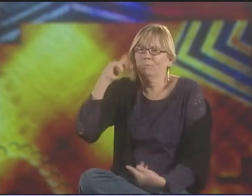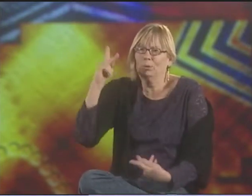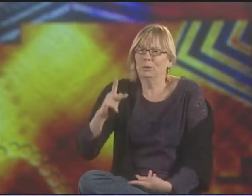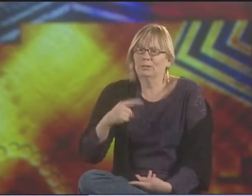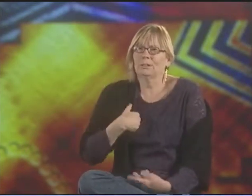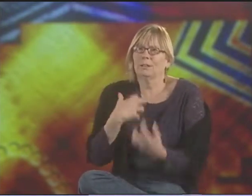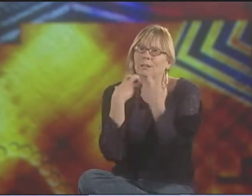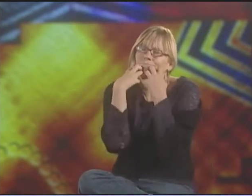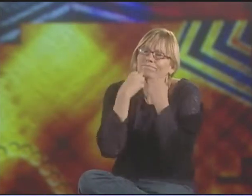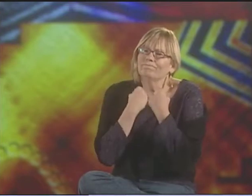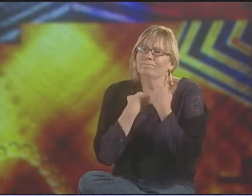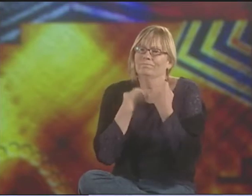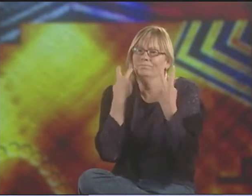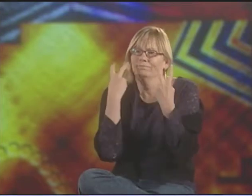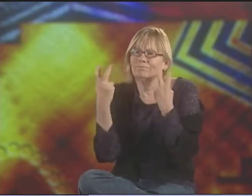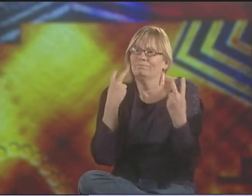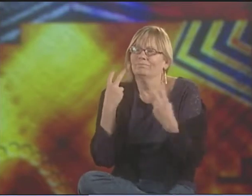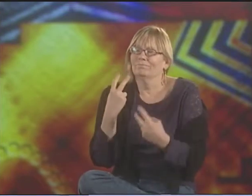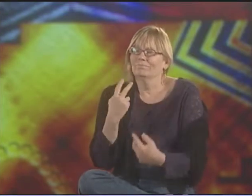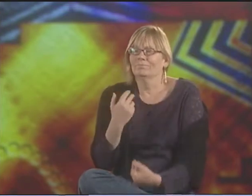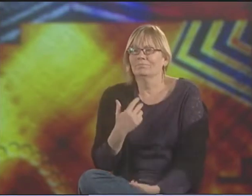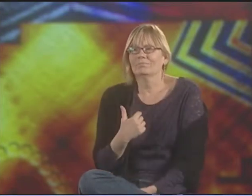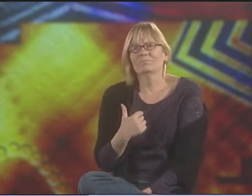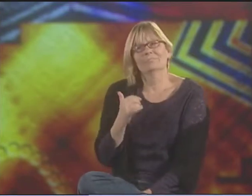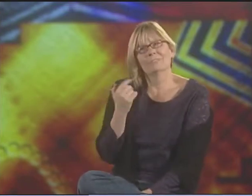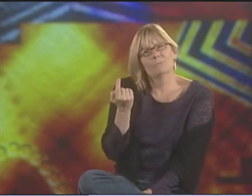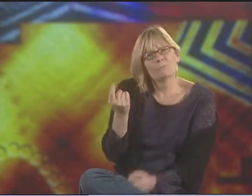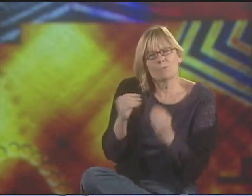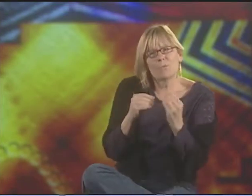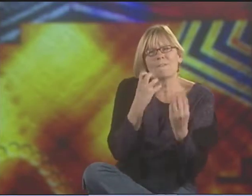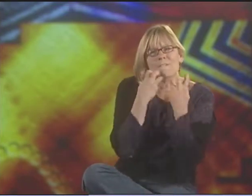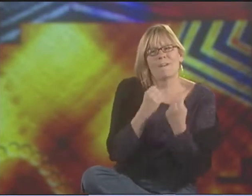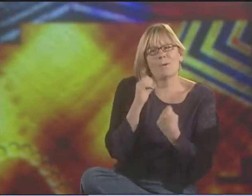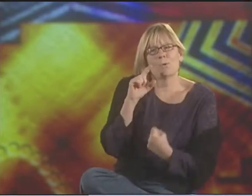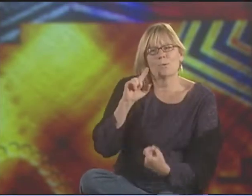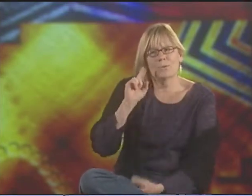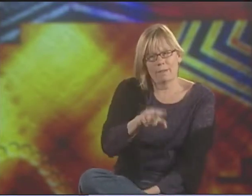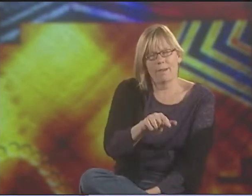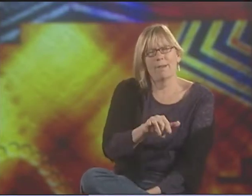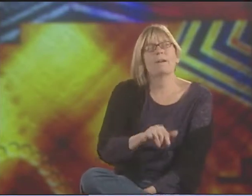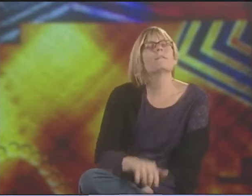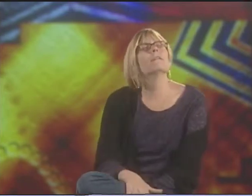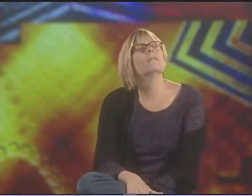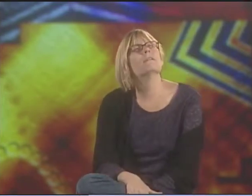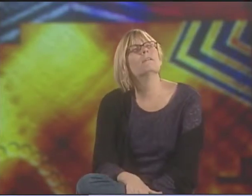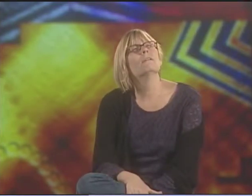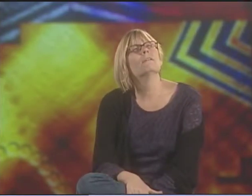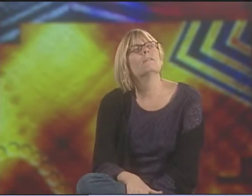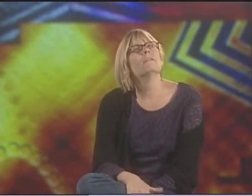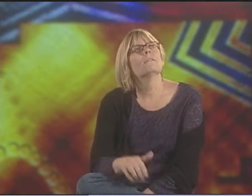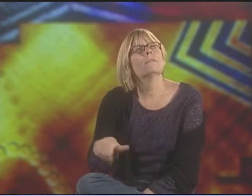AND THAT SHOWS WHO DEAF PEOPLE ARE. WE VALUE SO MUCH OUR VISUAL INPUT,